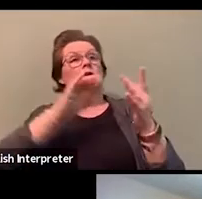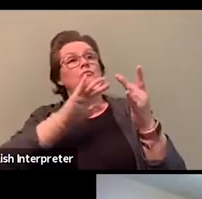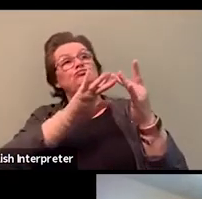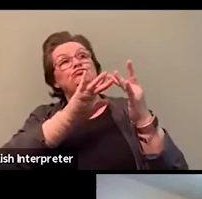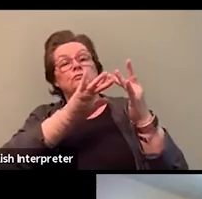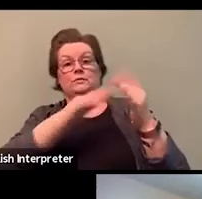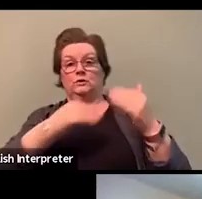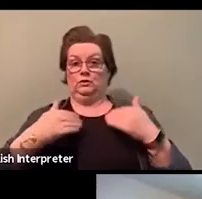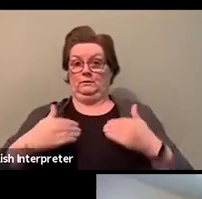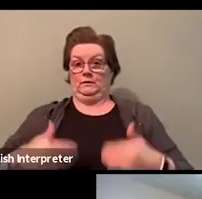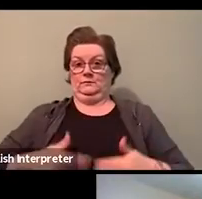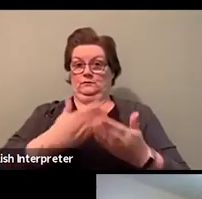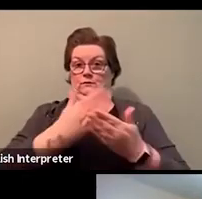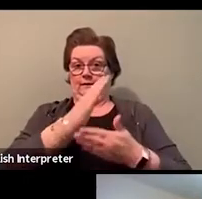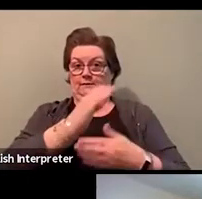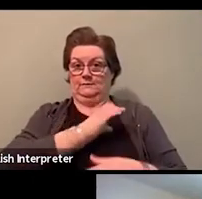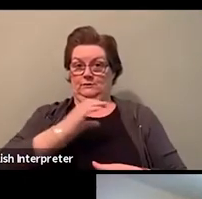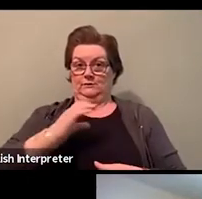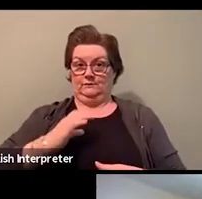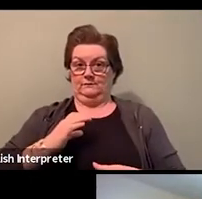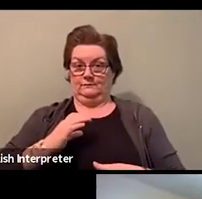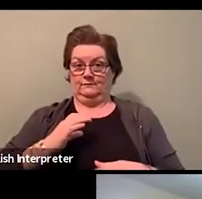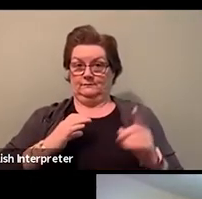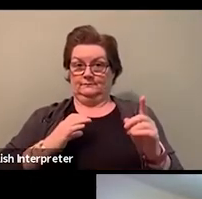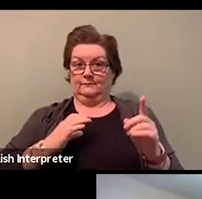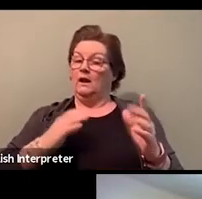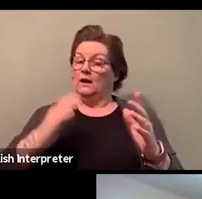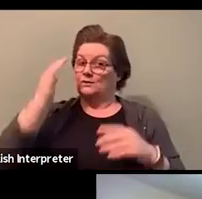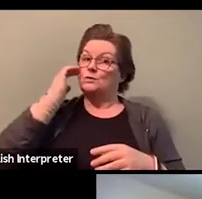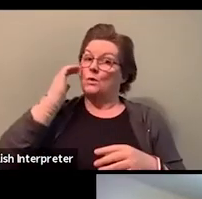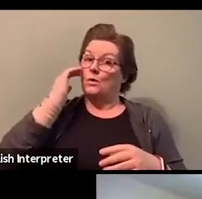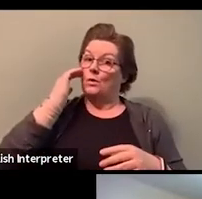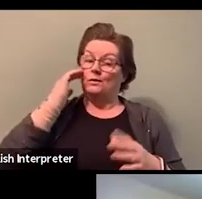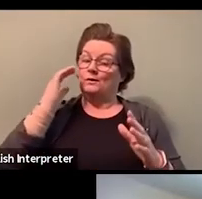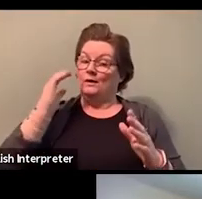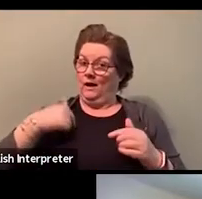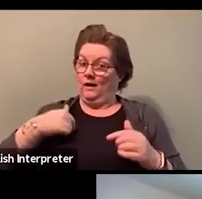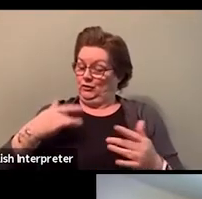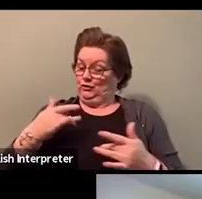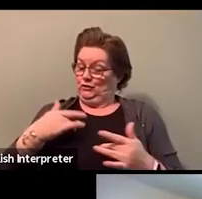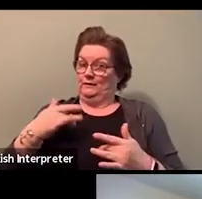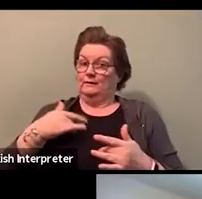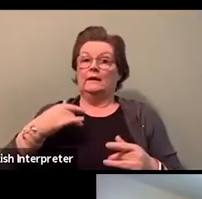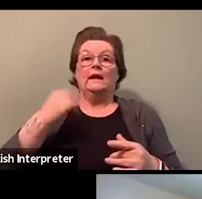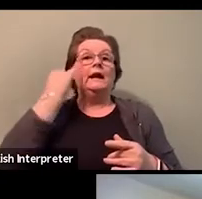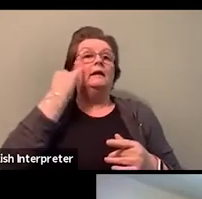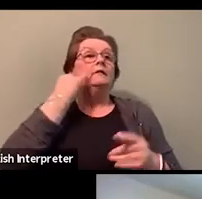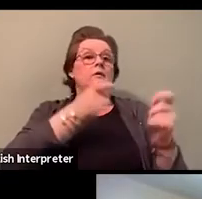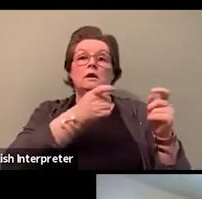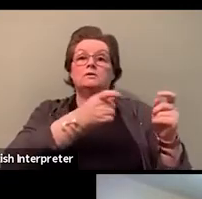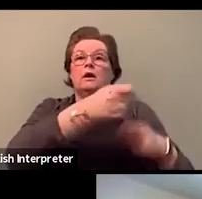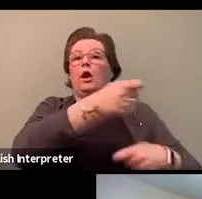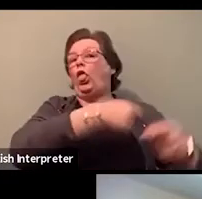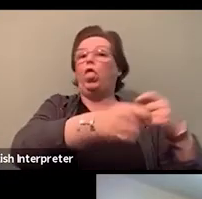Anybody can overturn them. And to be honest with you, the majority of people that are against these programs are